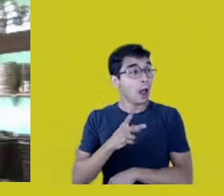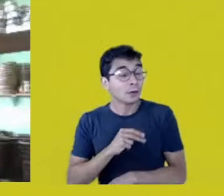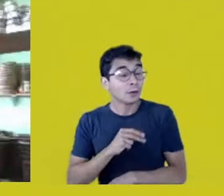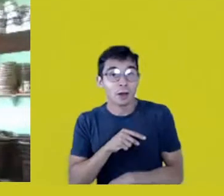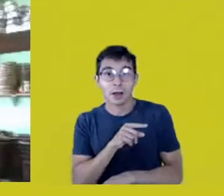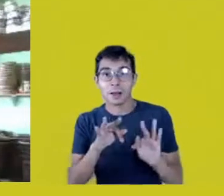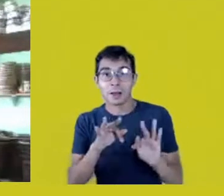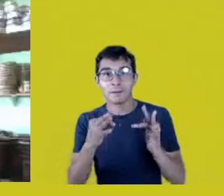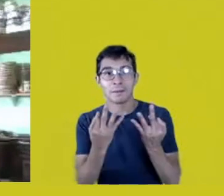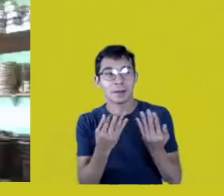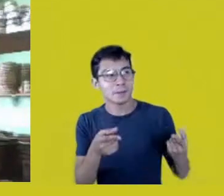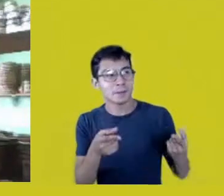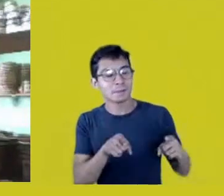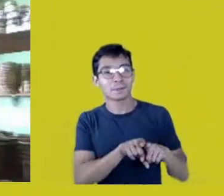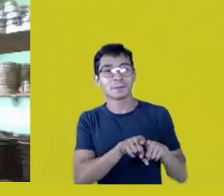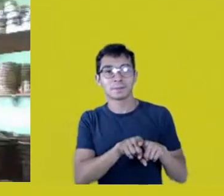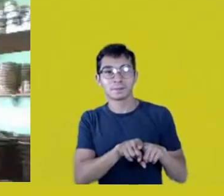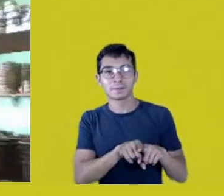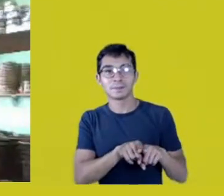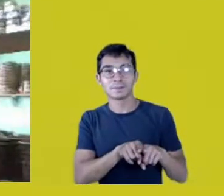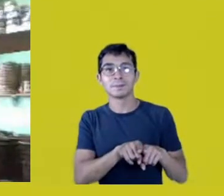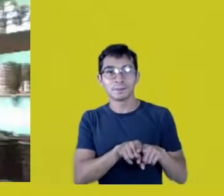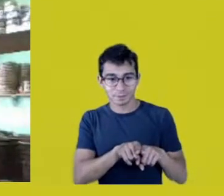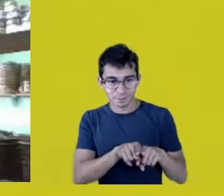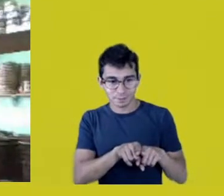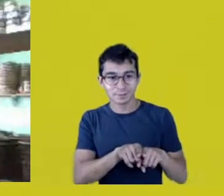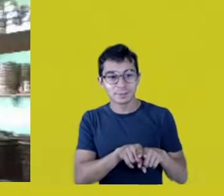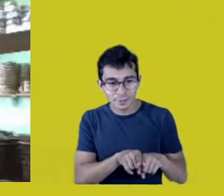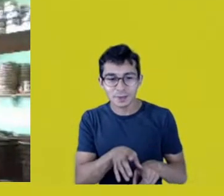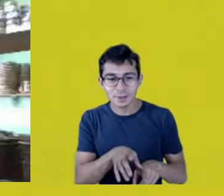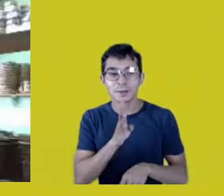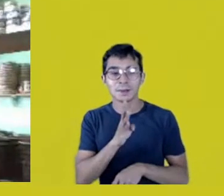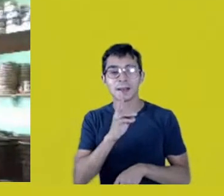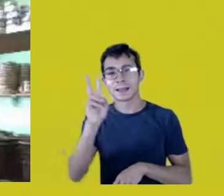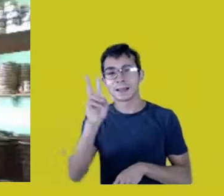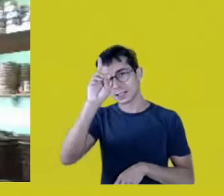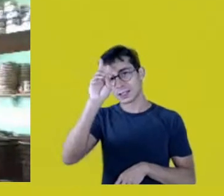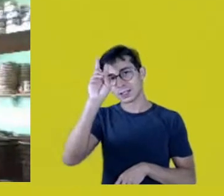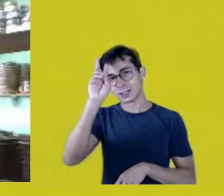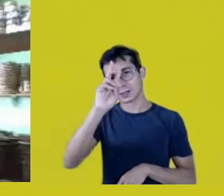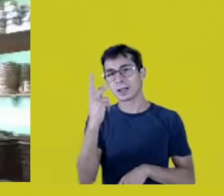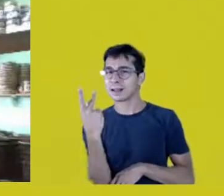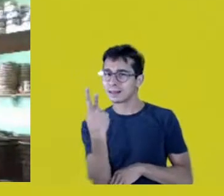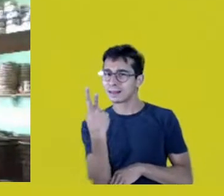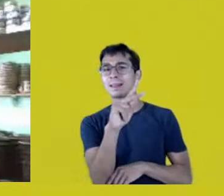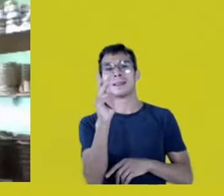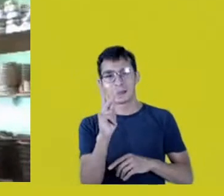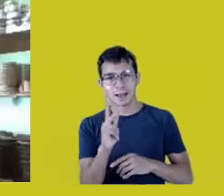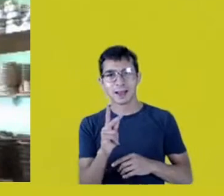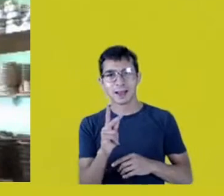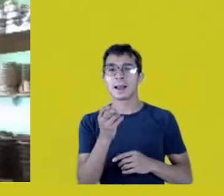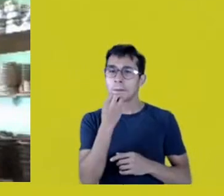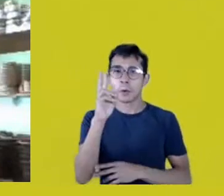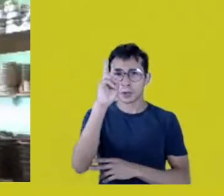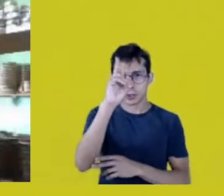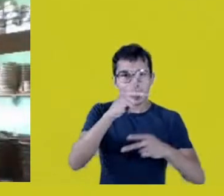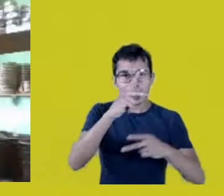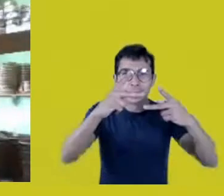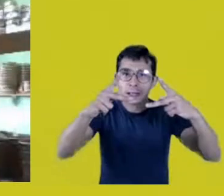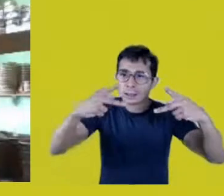I’ve seen Eloi on the evening news. These people, we, as people,